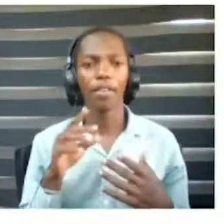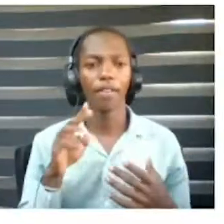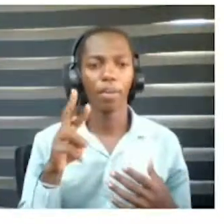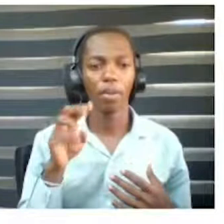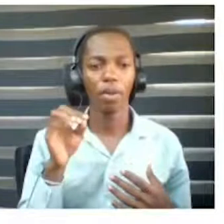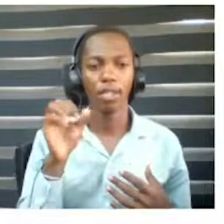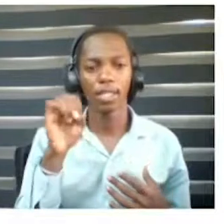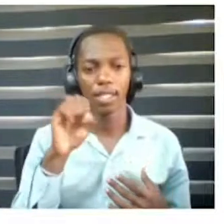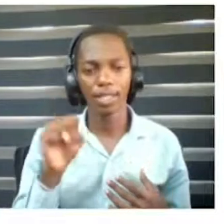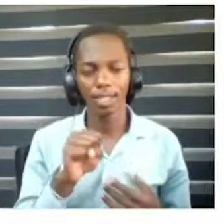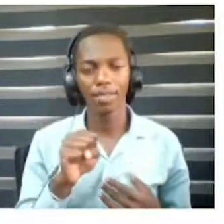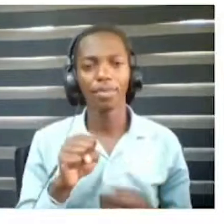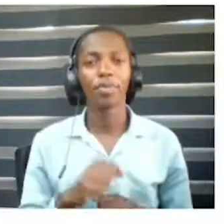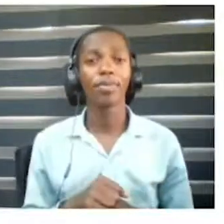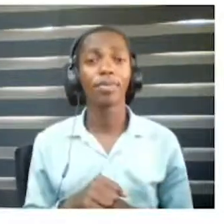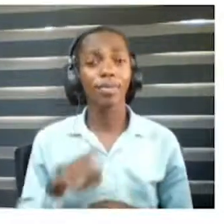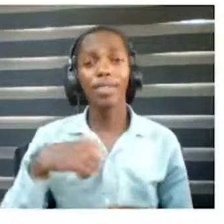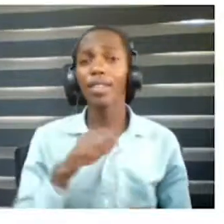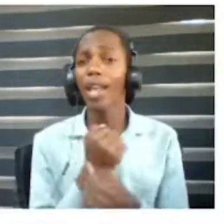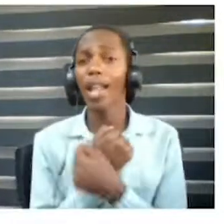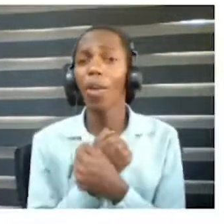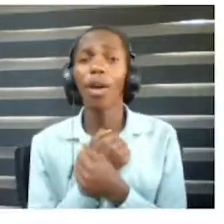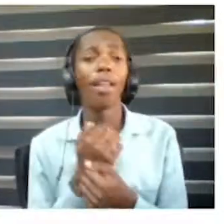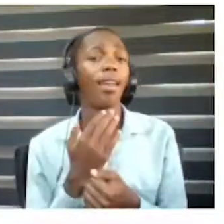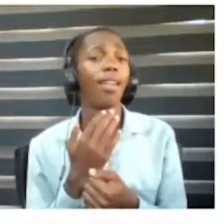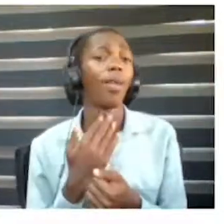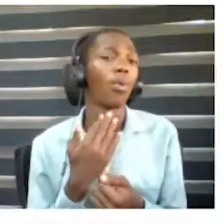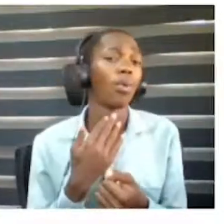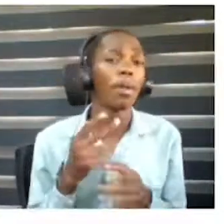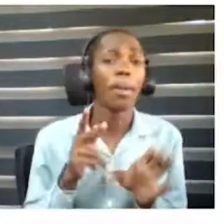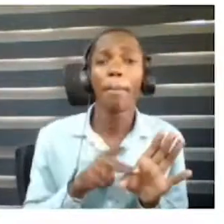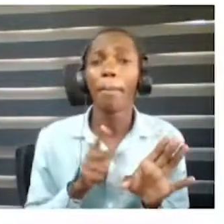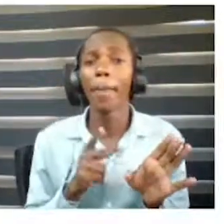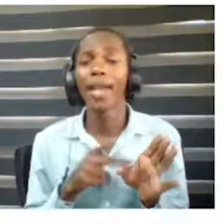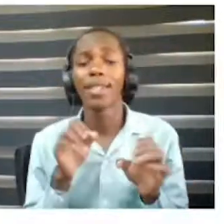We believe it will help us to scale impact and develop